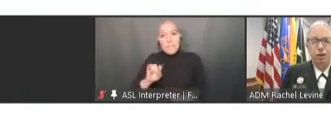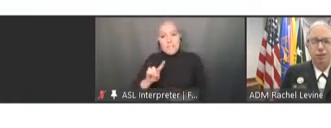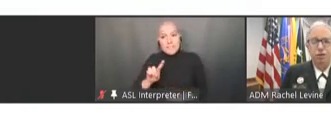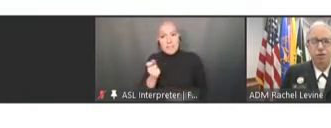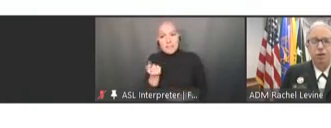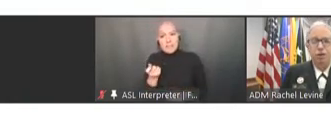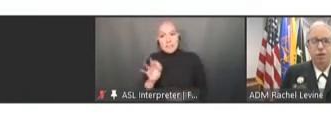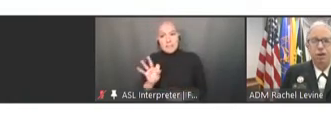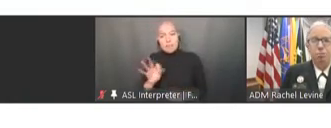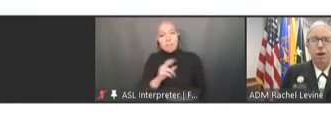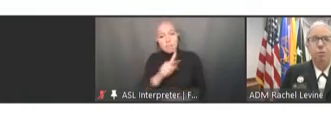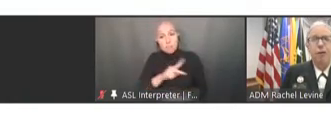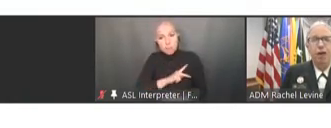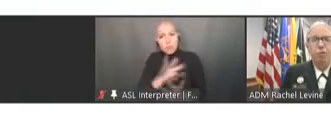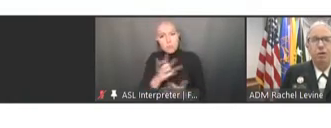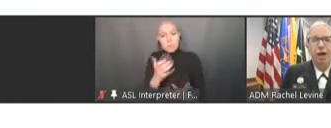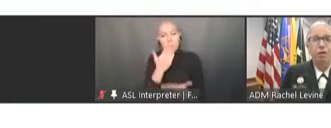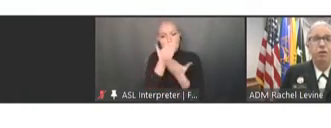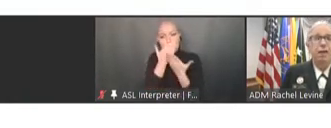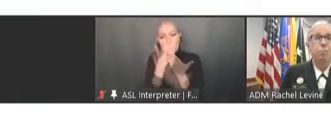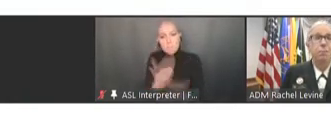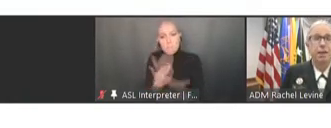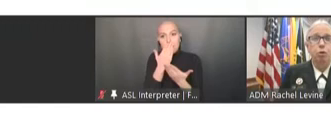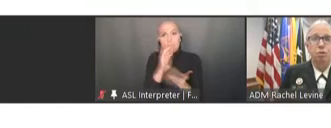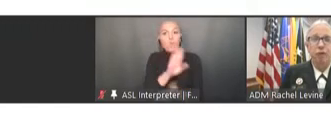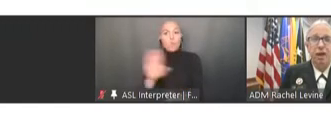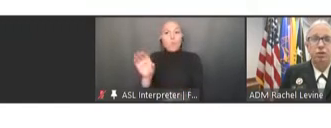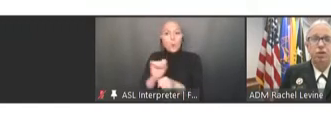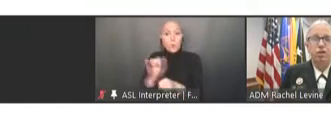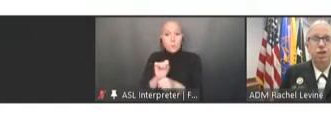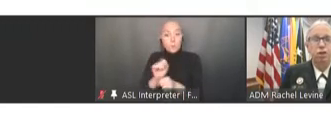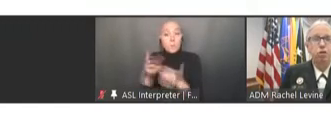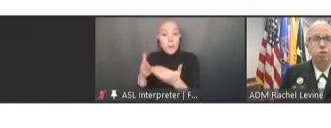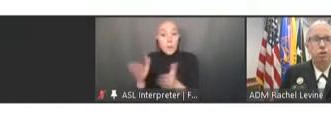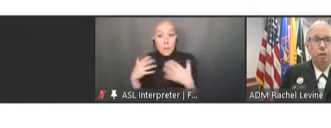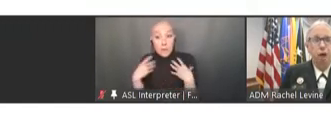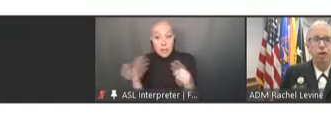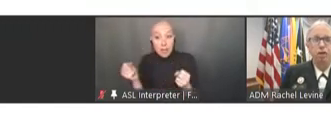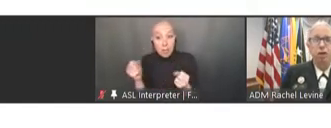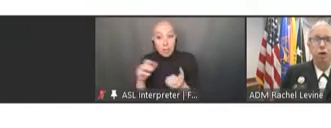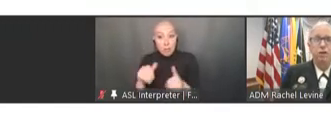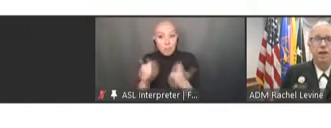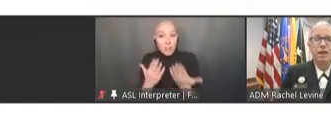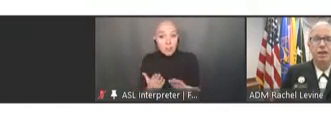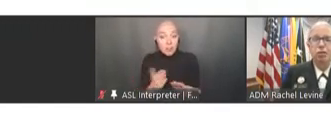efforts. Public health providers and medical providers continue to respond to the COVID-19